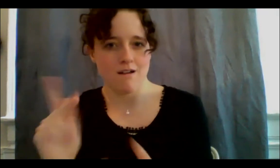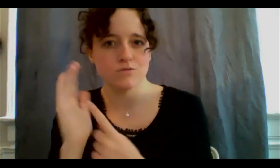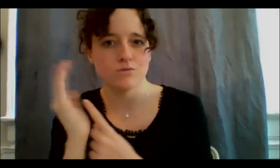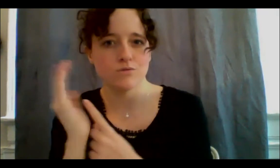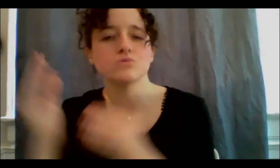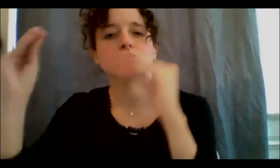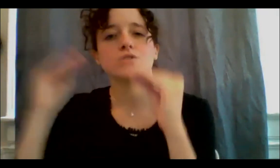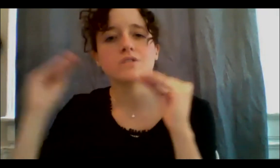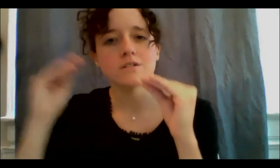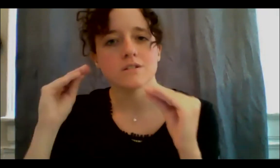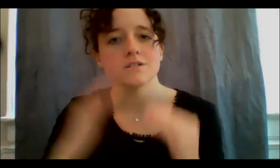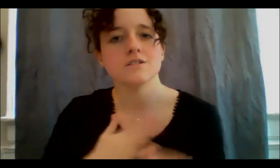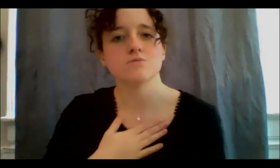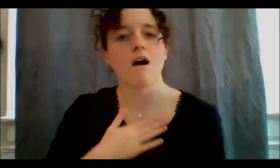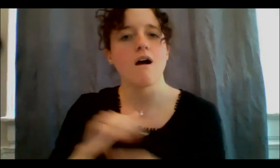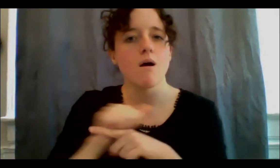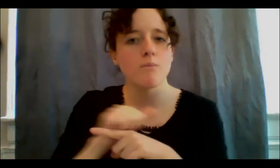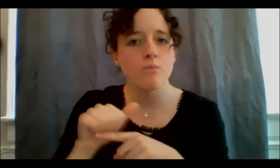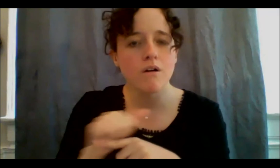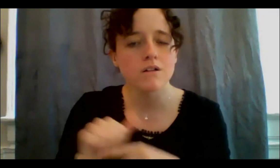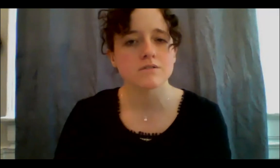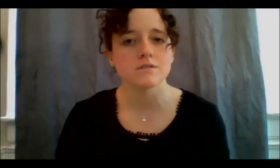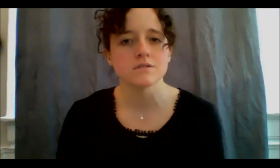what our practices are, and how I could embrace them in my life and learn about